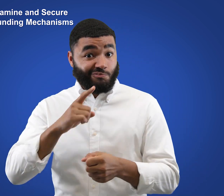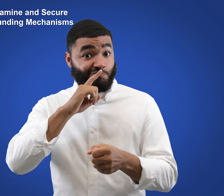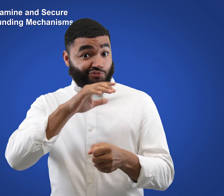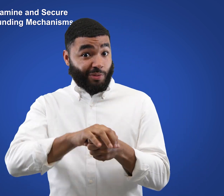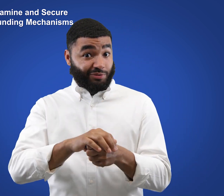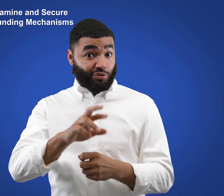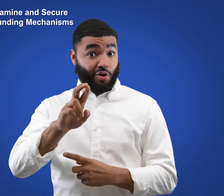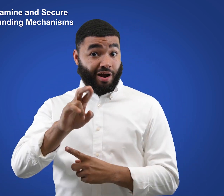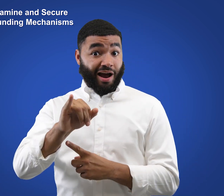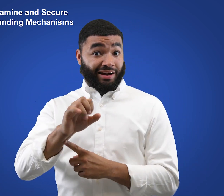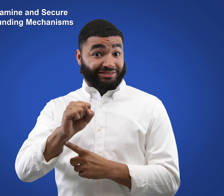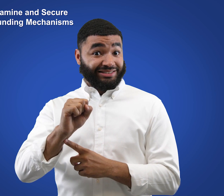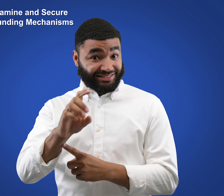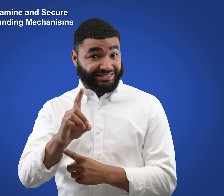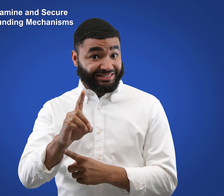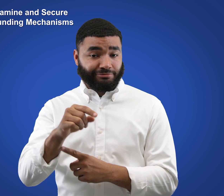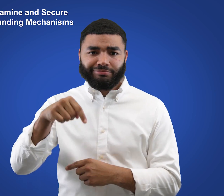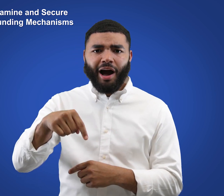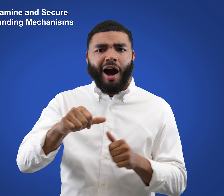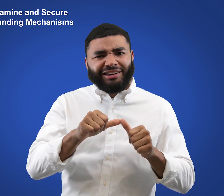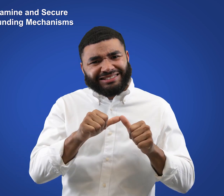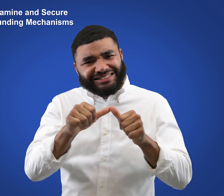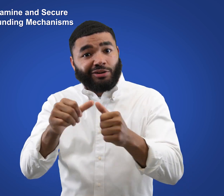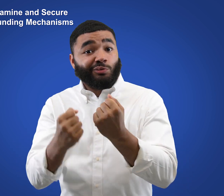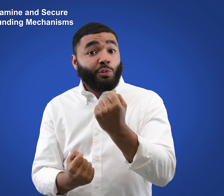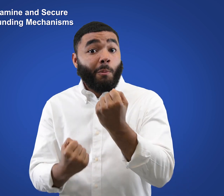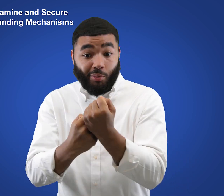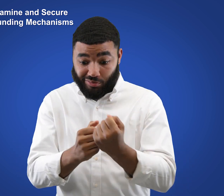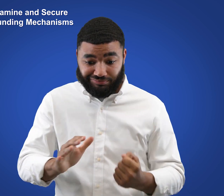in order to ensure that RISD is adequately and consistently supported